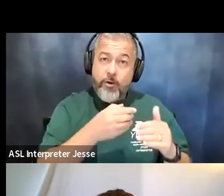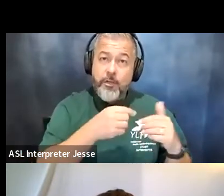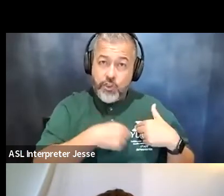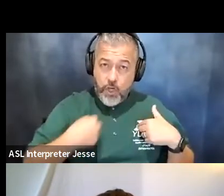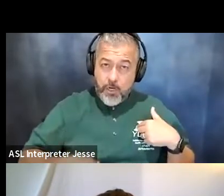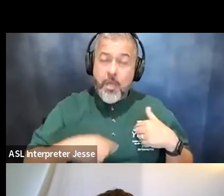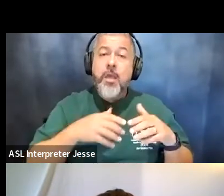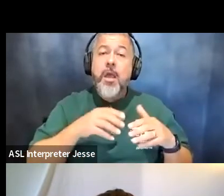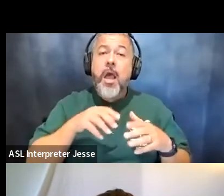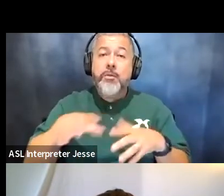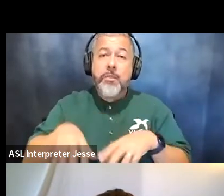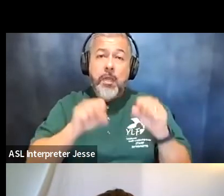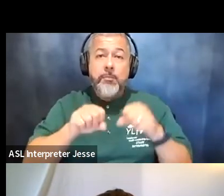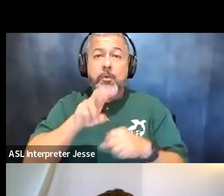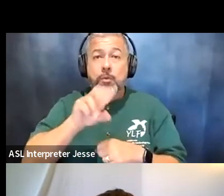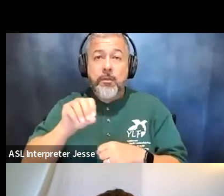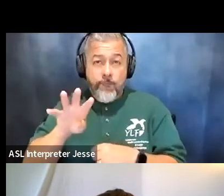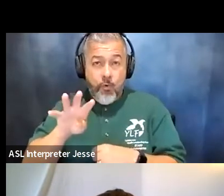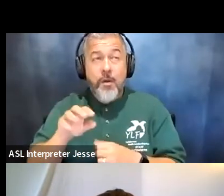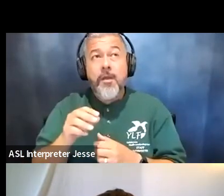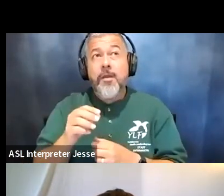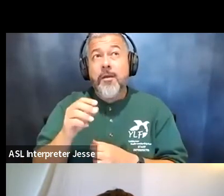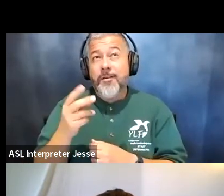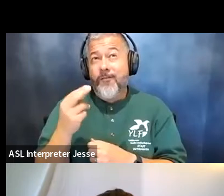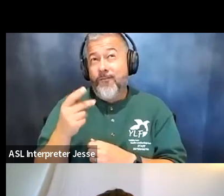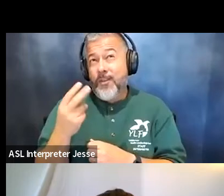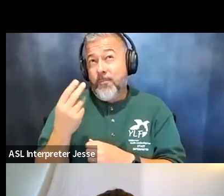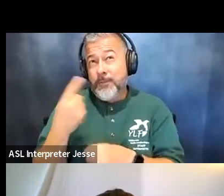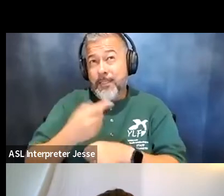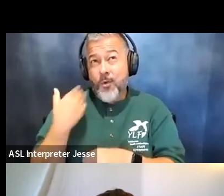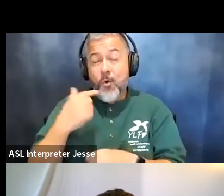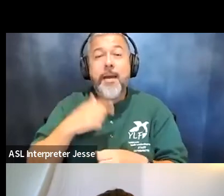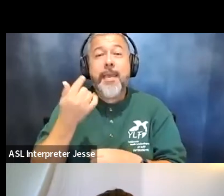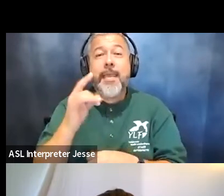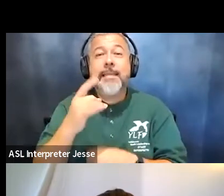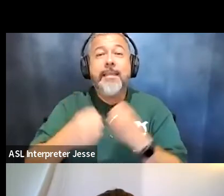and a couple days ago was my 18th anniversary of being in the united states as a as a citizen